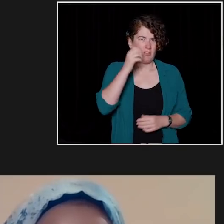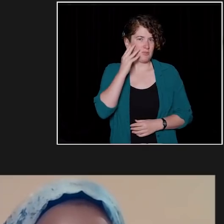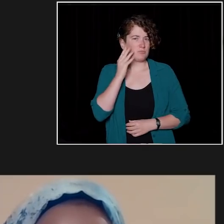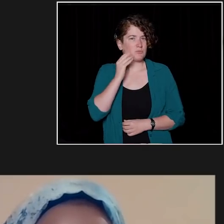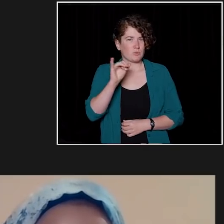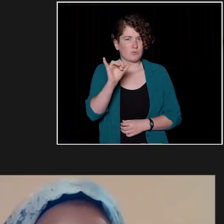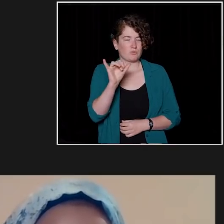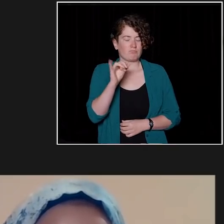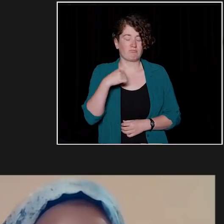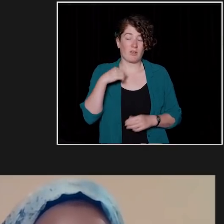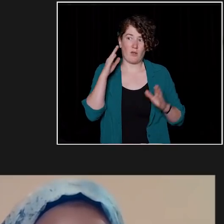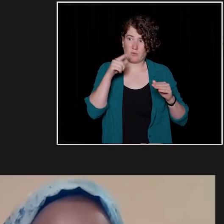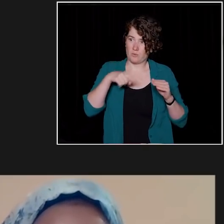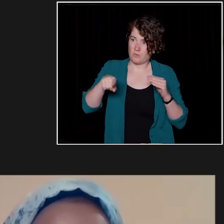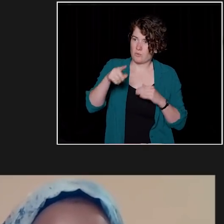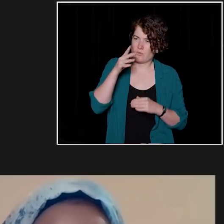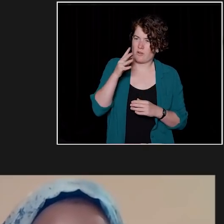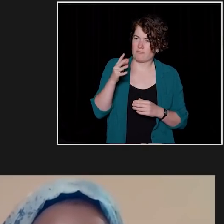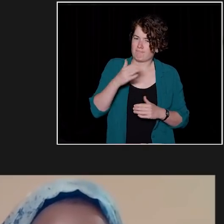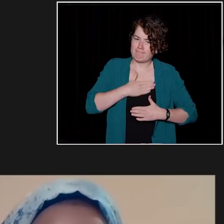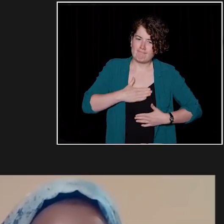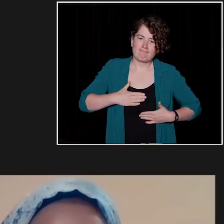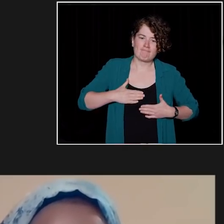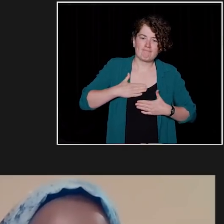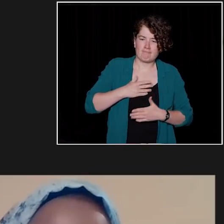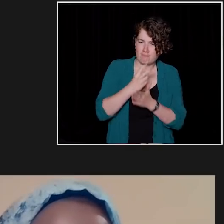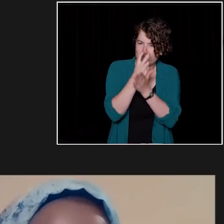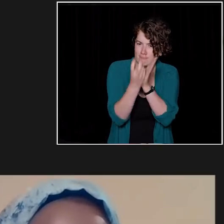to really enjoy the culture of the campus